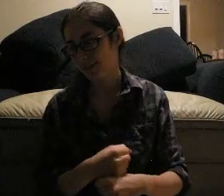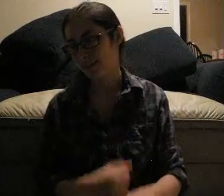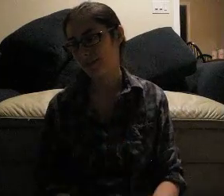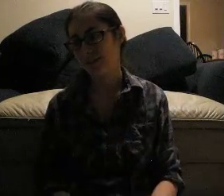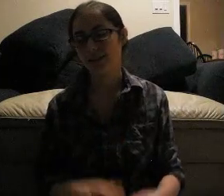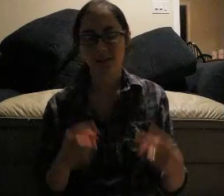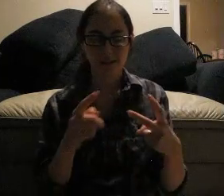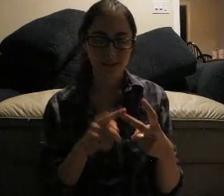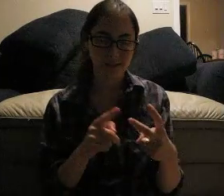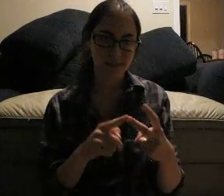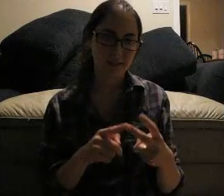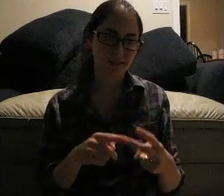My 2nd kid is 2 years old